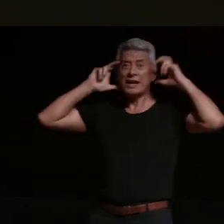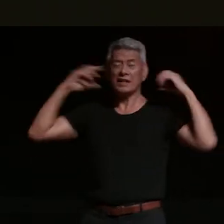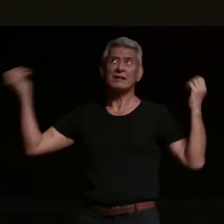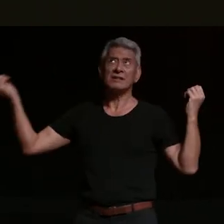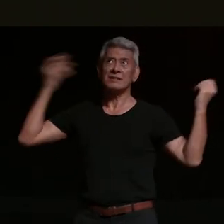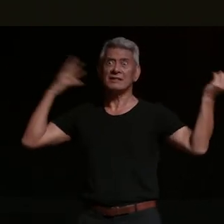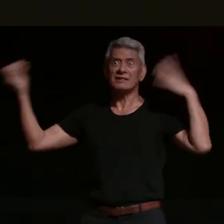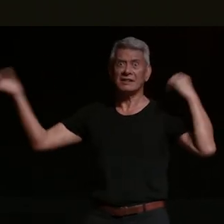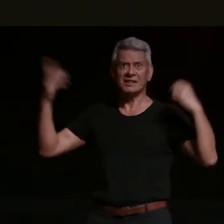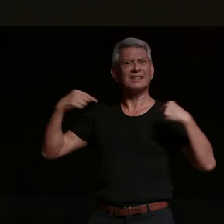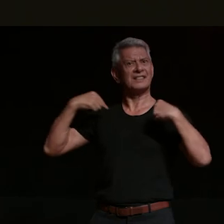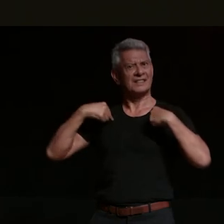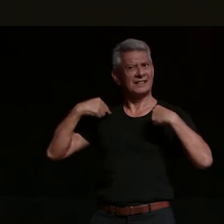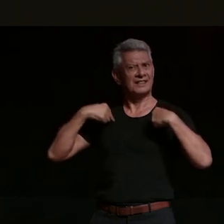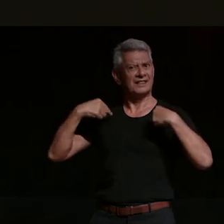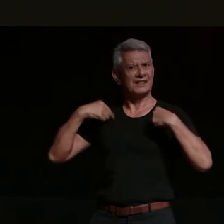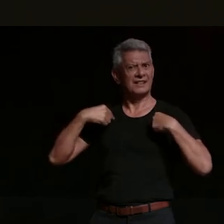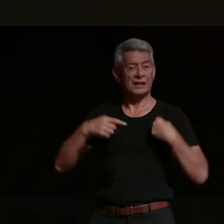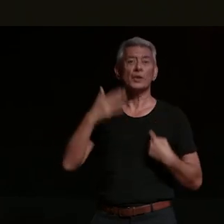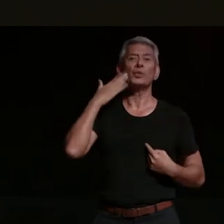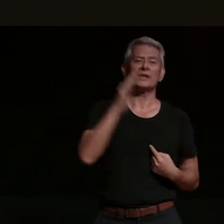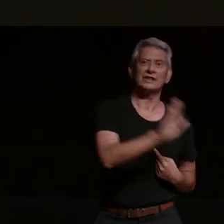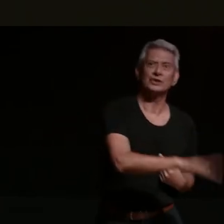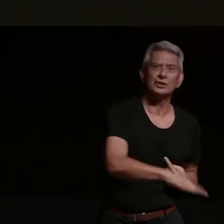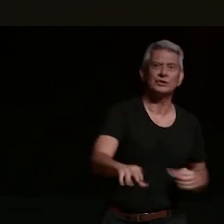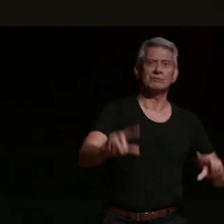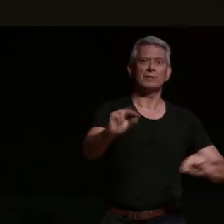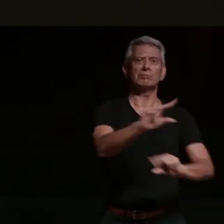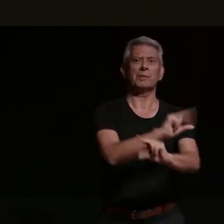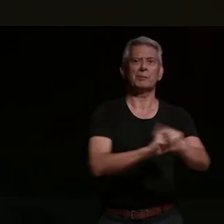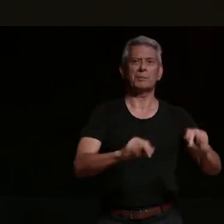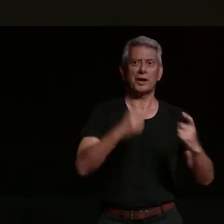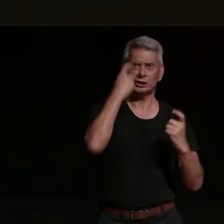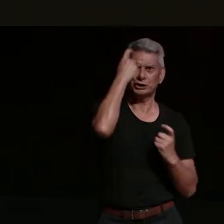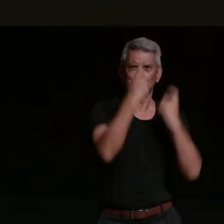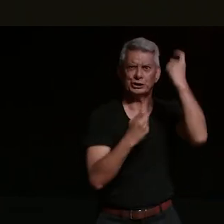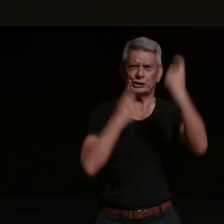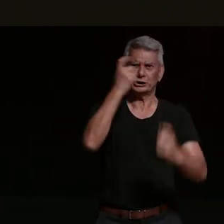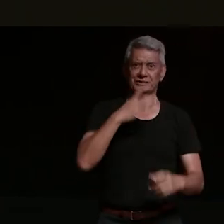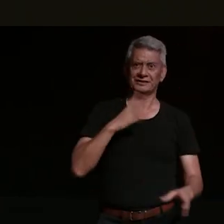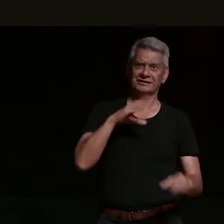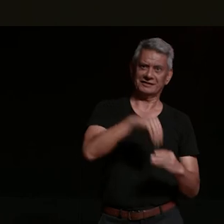want to be the babble of children and their brown curiosities the euphoria of waking up next to us